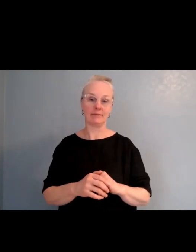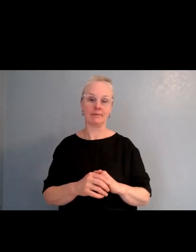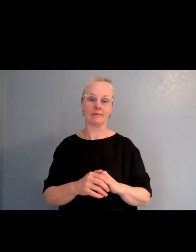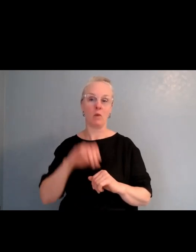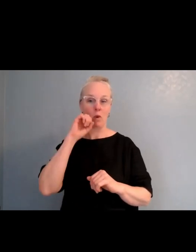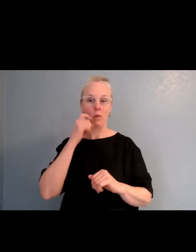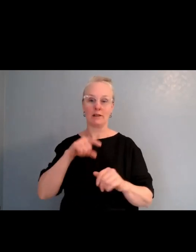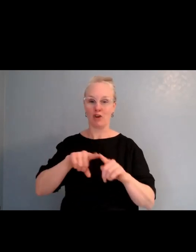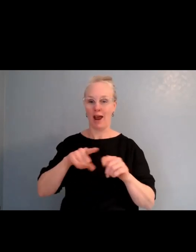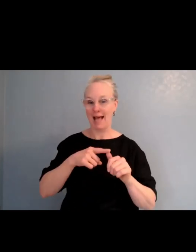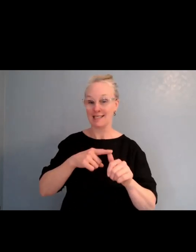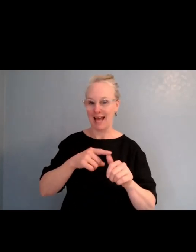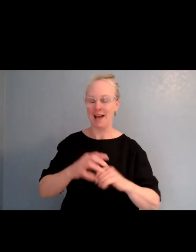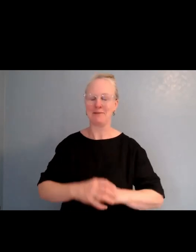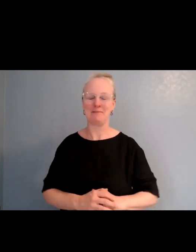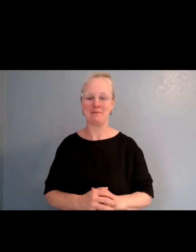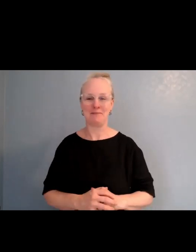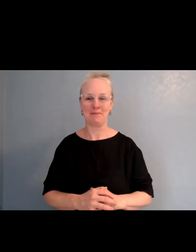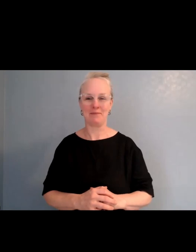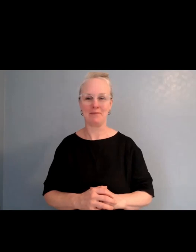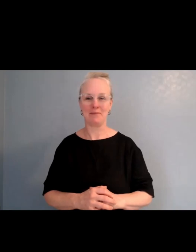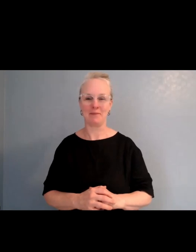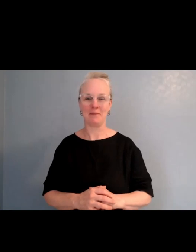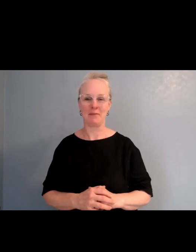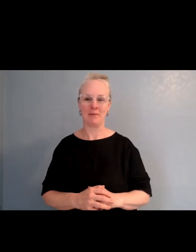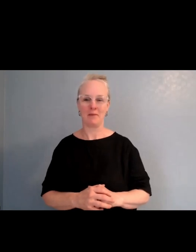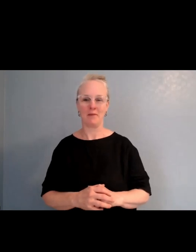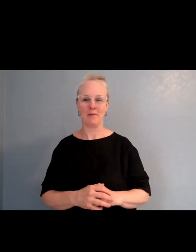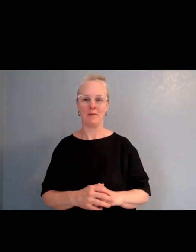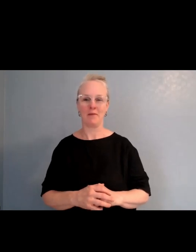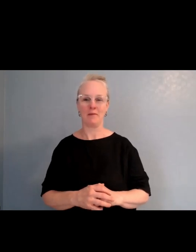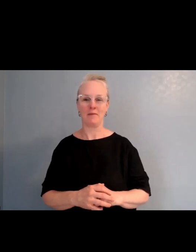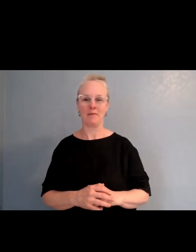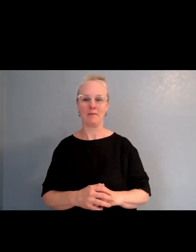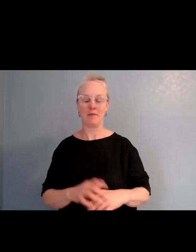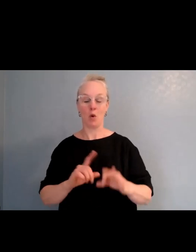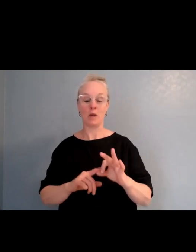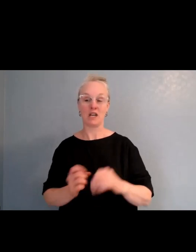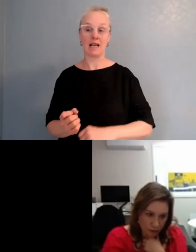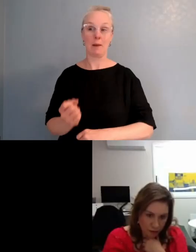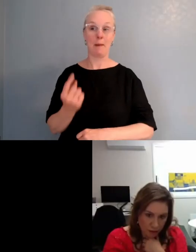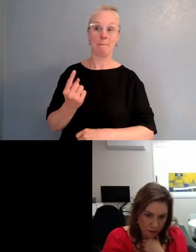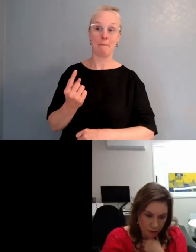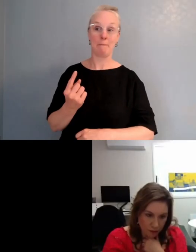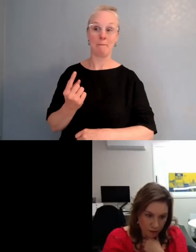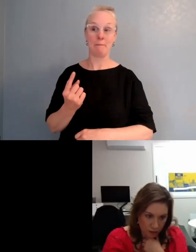I'm going to ask one of Stacey and Jonathan while we're waiting for those messages